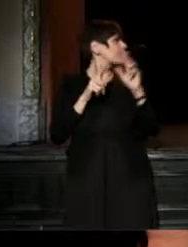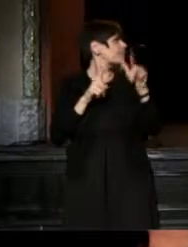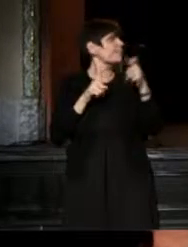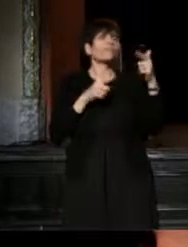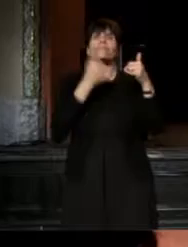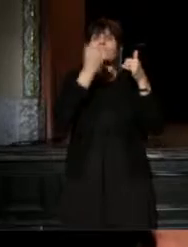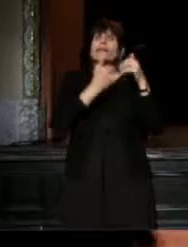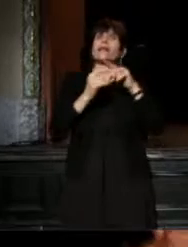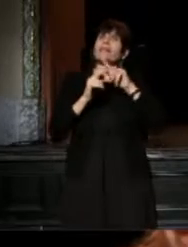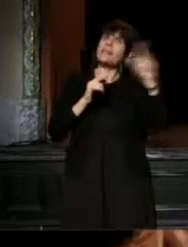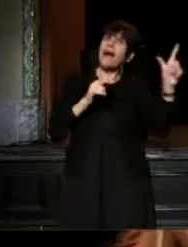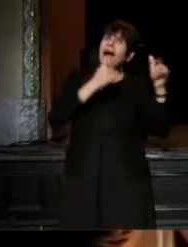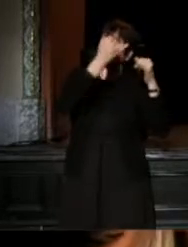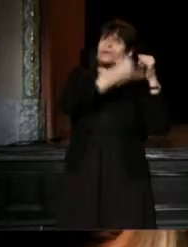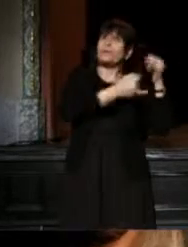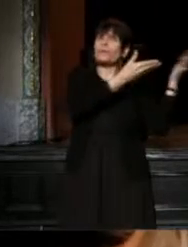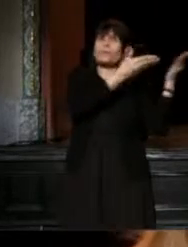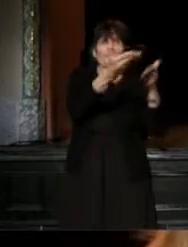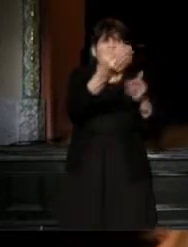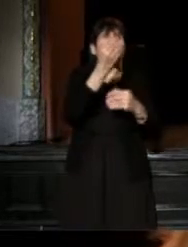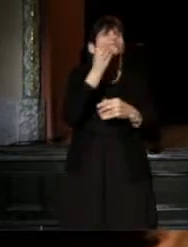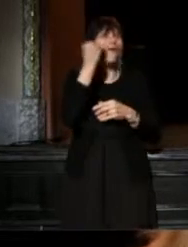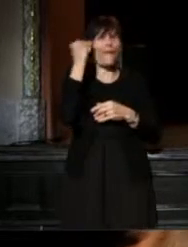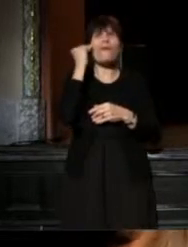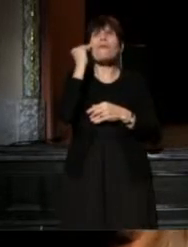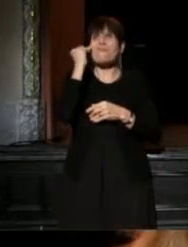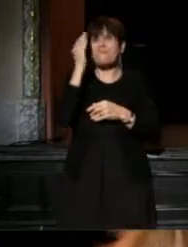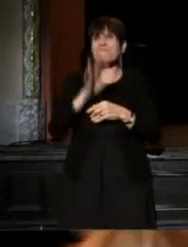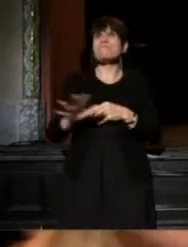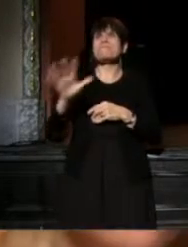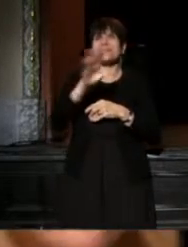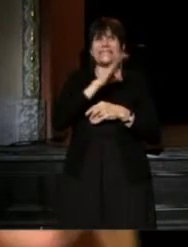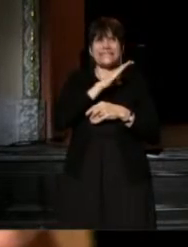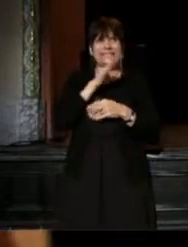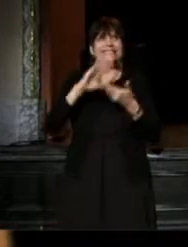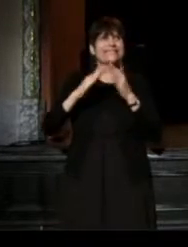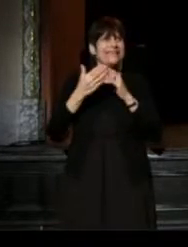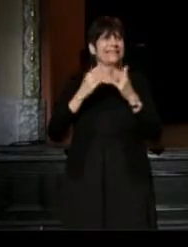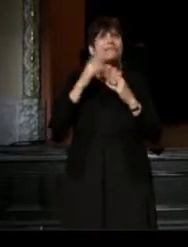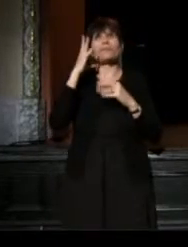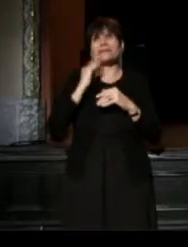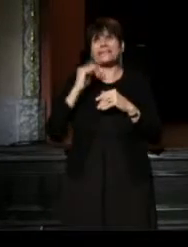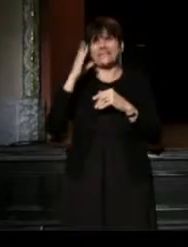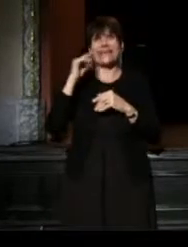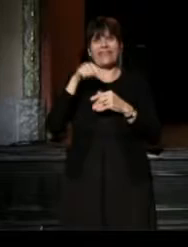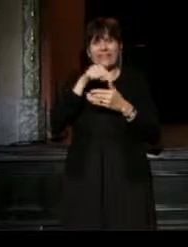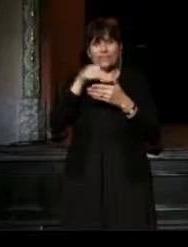On our panel on the far left, and bring this home to the city that we are experiencing this week